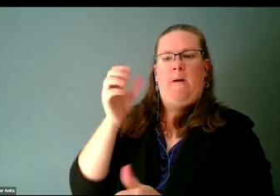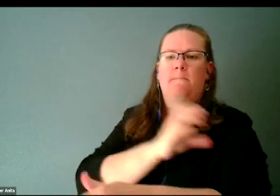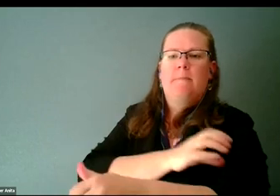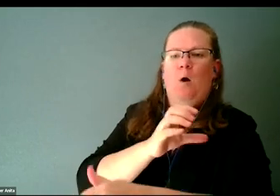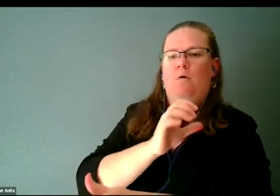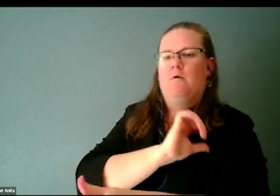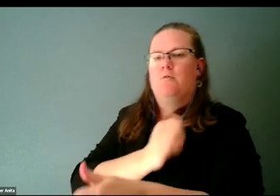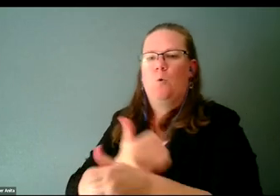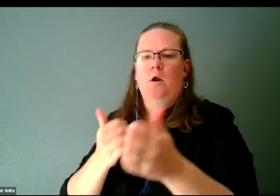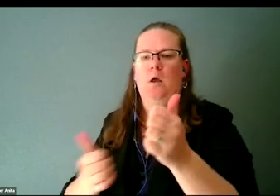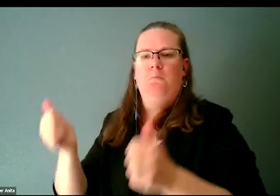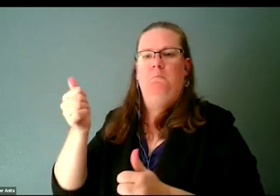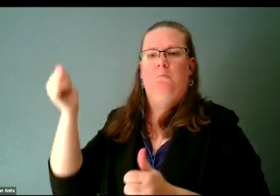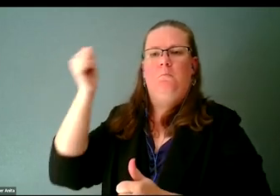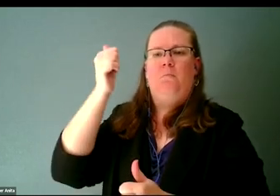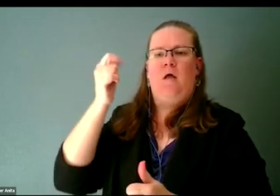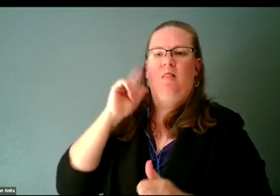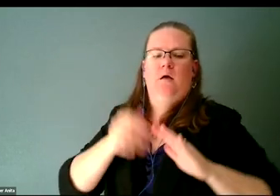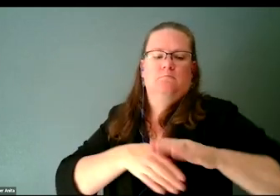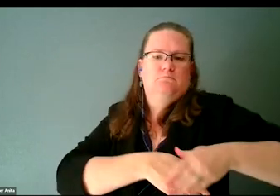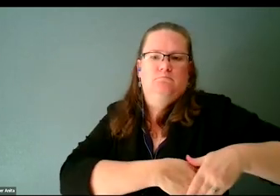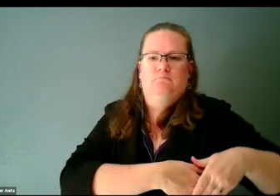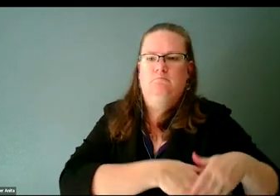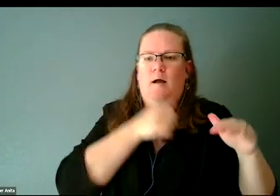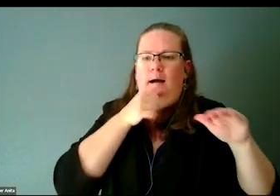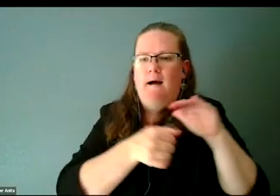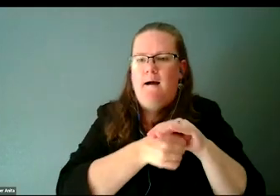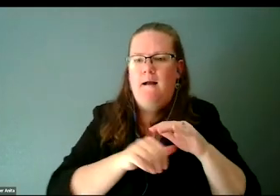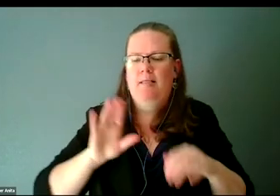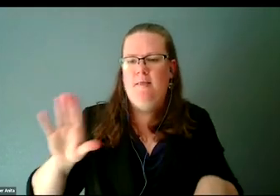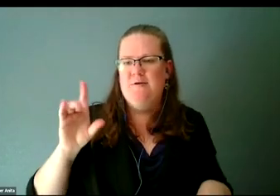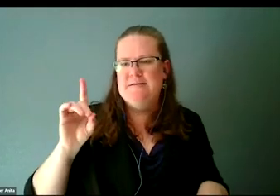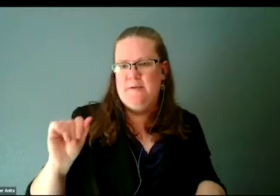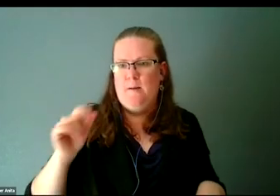what they can to hide their disability because they're so glad that they made it that far, and they don't want